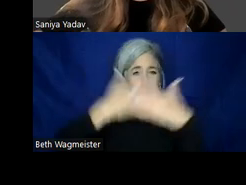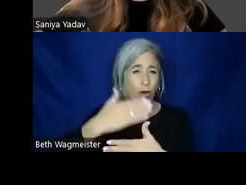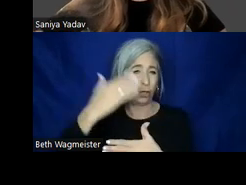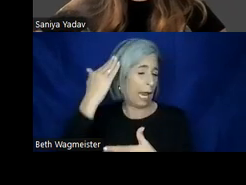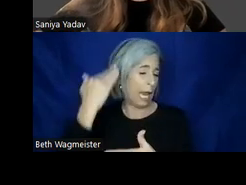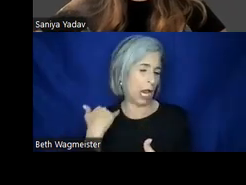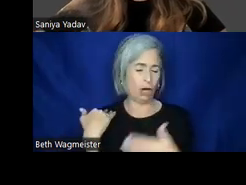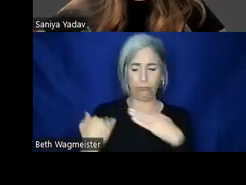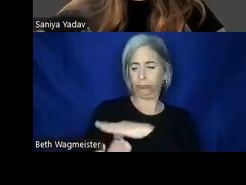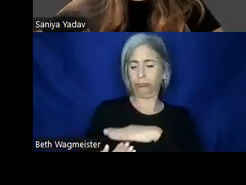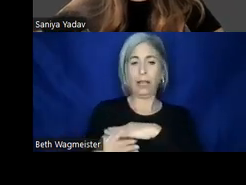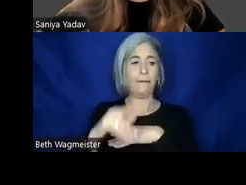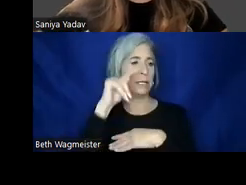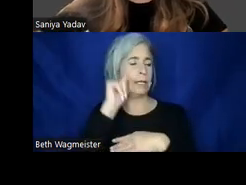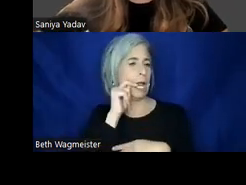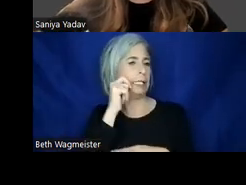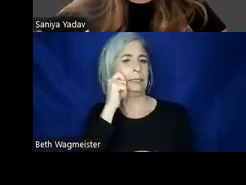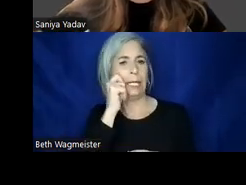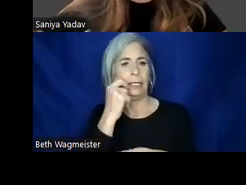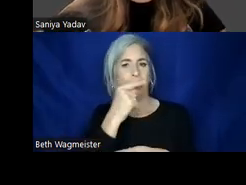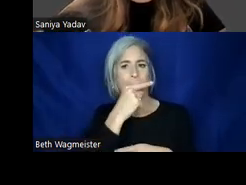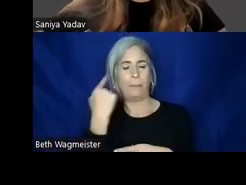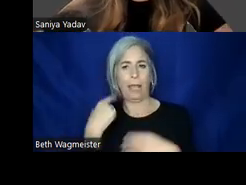I also have tan skin and I have on black which I wear most days.